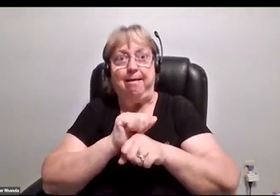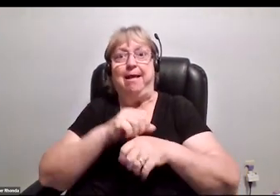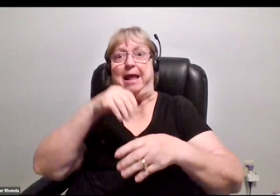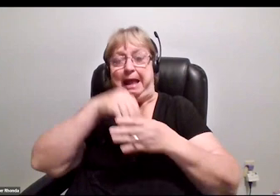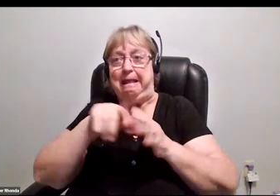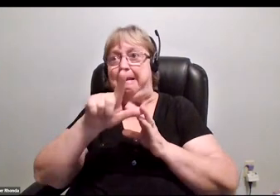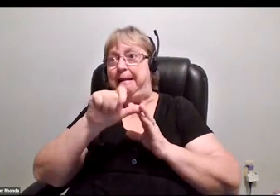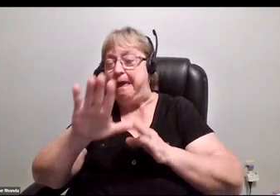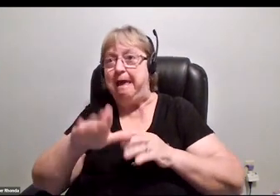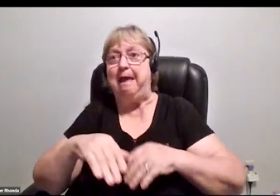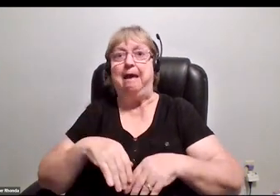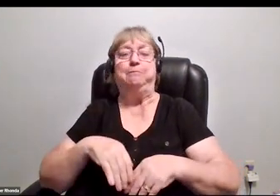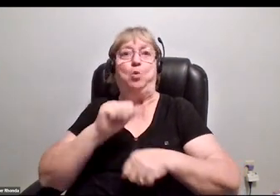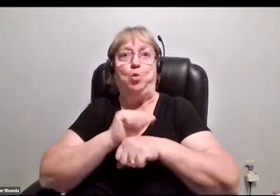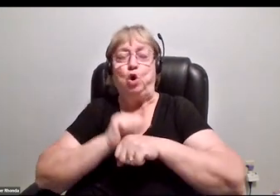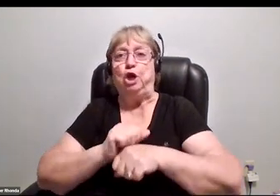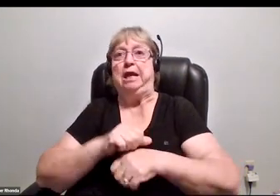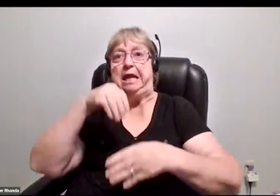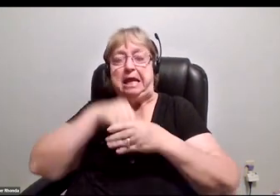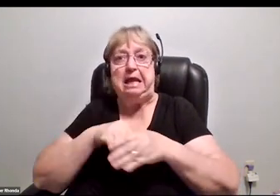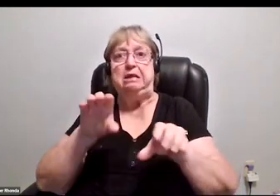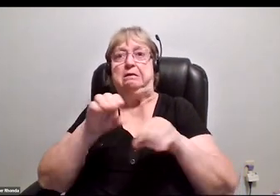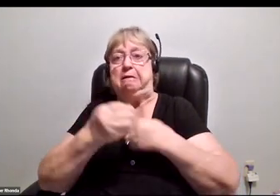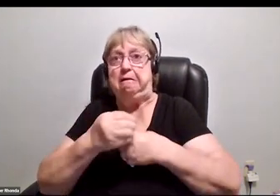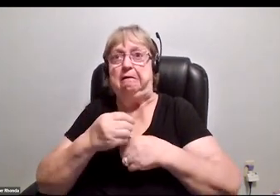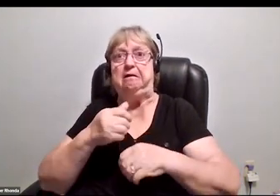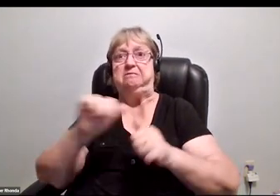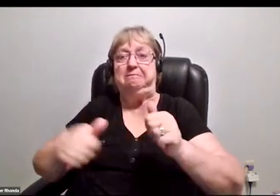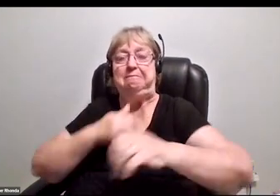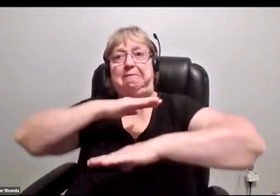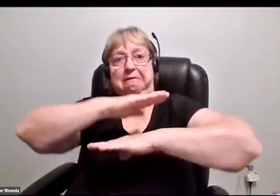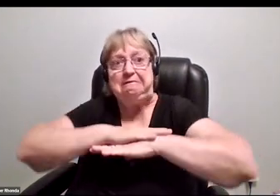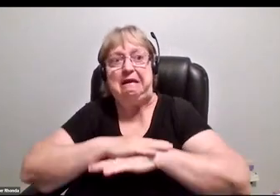actually working with the technology and actually putting together